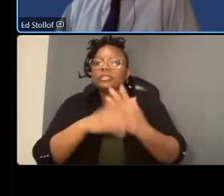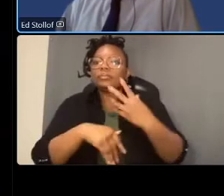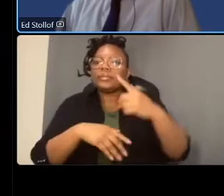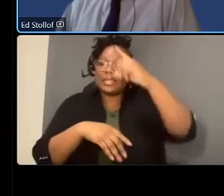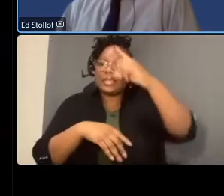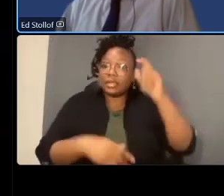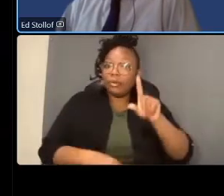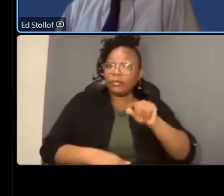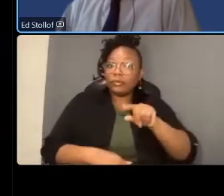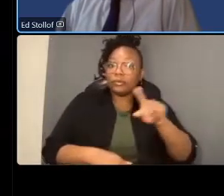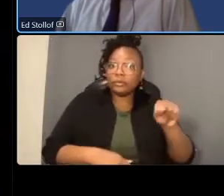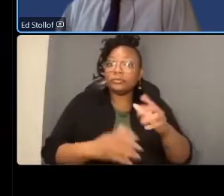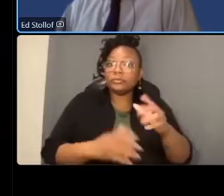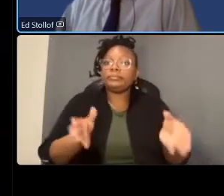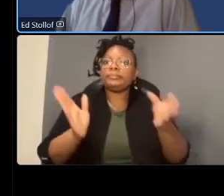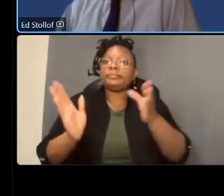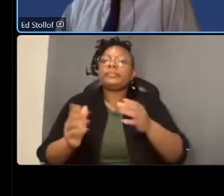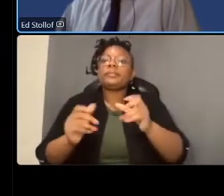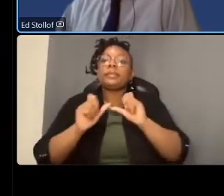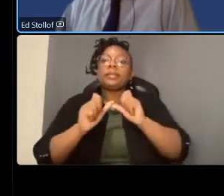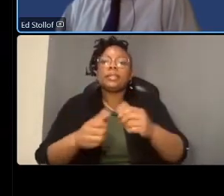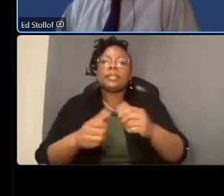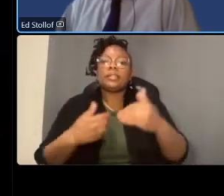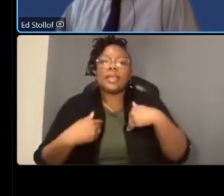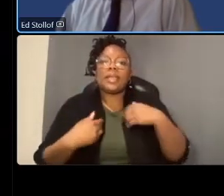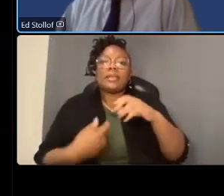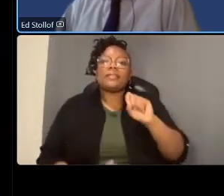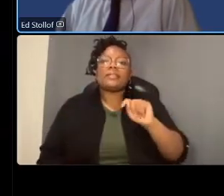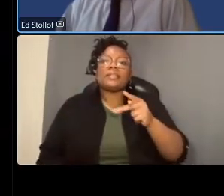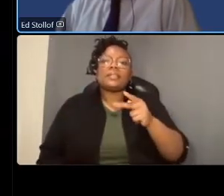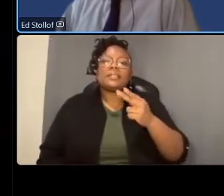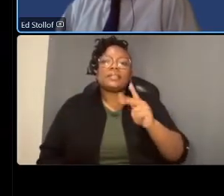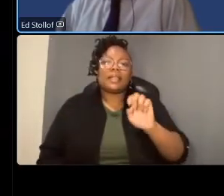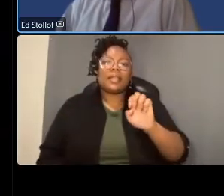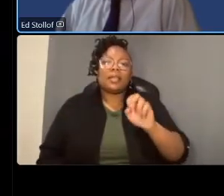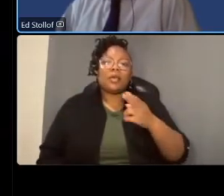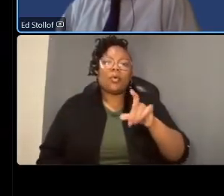we continue to have a number of stakeholder meetings in the summer and throughout the fall